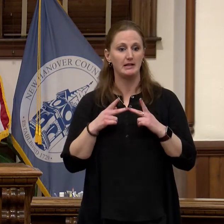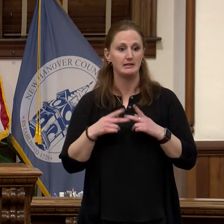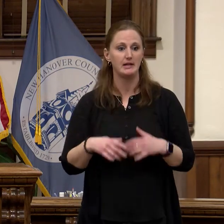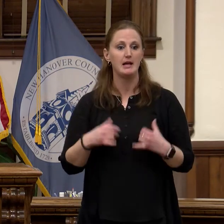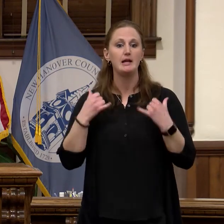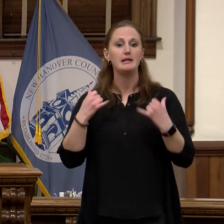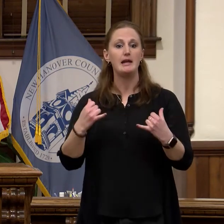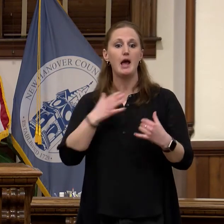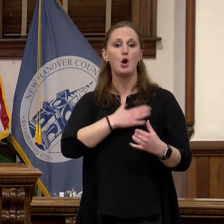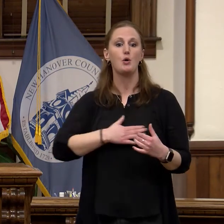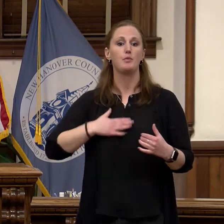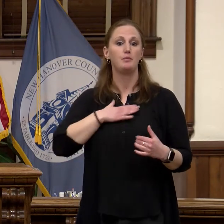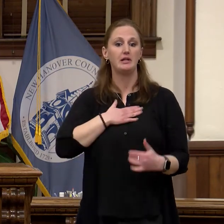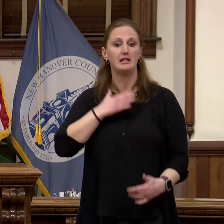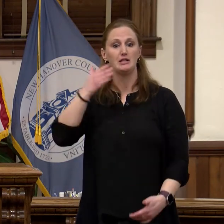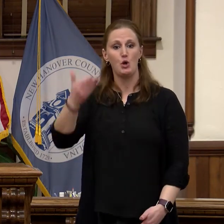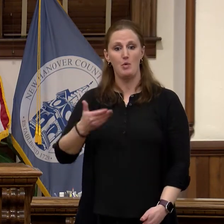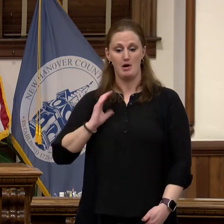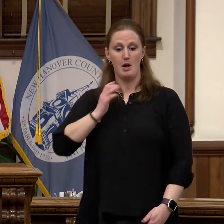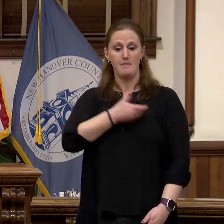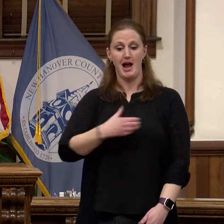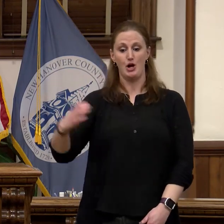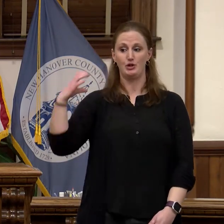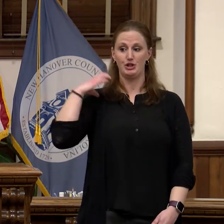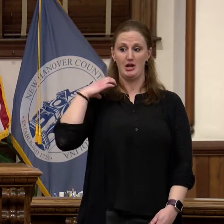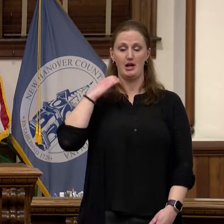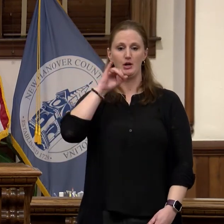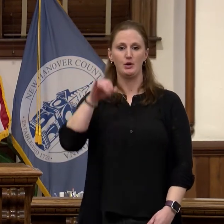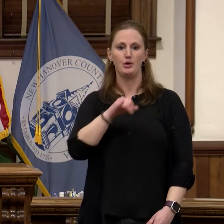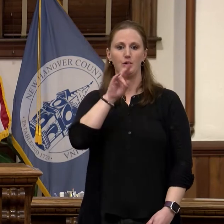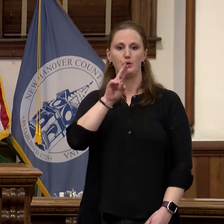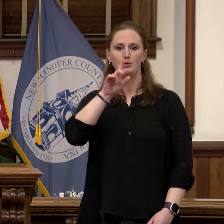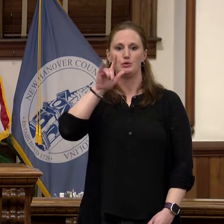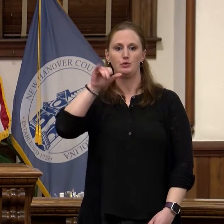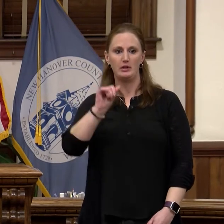join me in welcoming our chair Julia Olson Bozeman to continue sharing